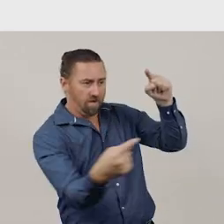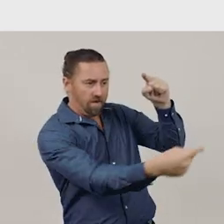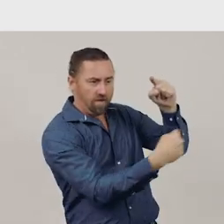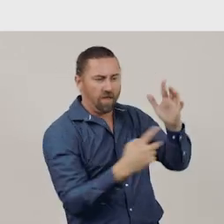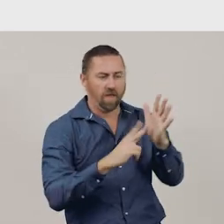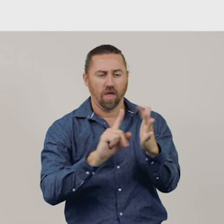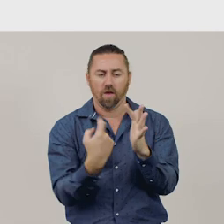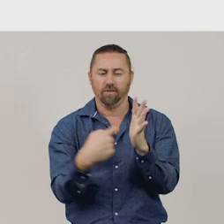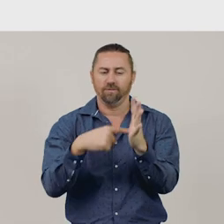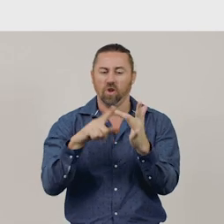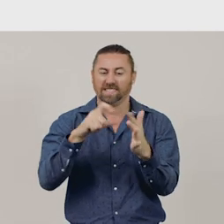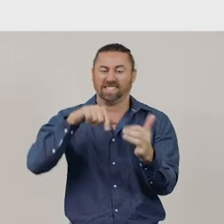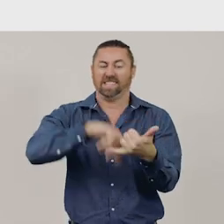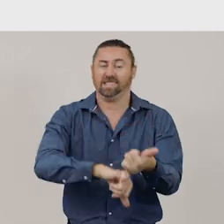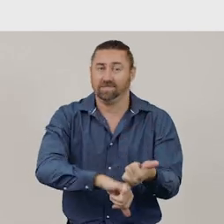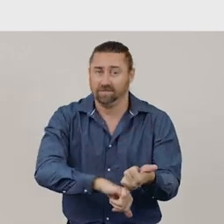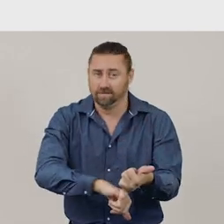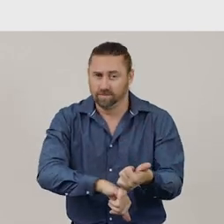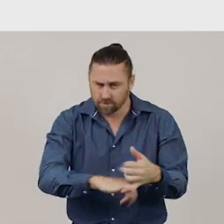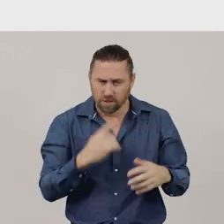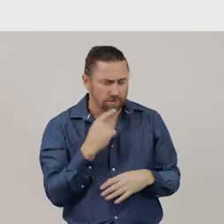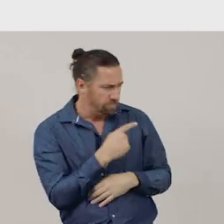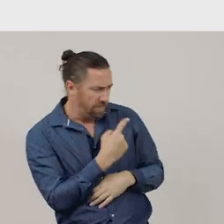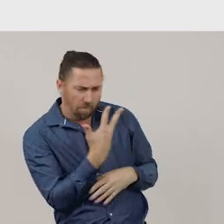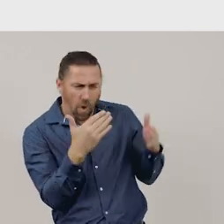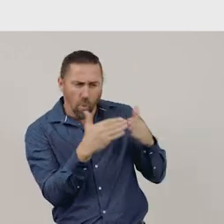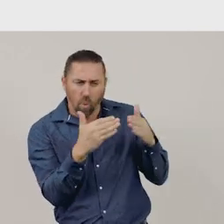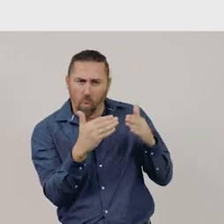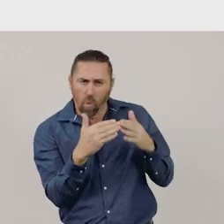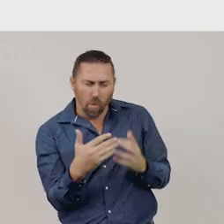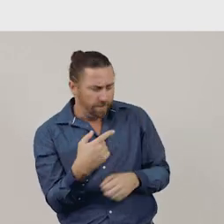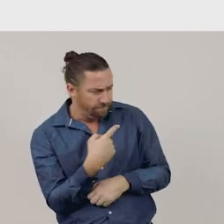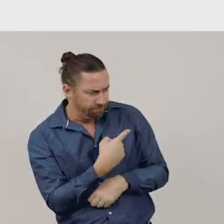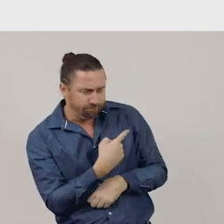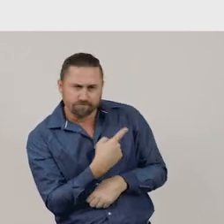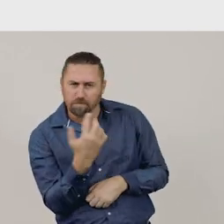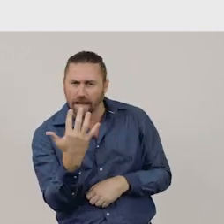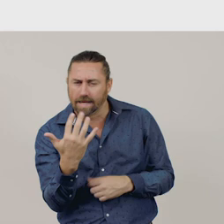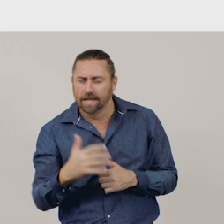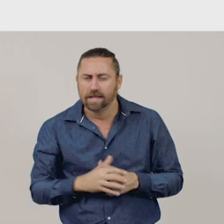Let’s count how many corners, or vertices, there are on a rectangular prism.